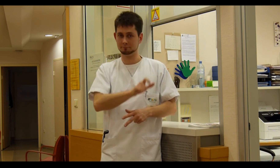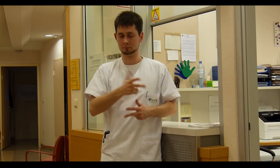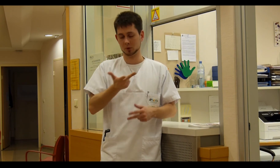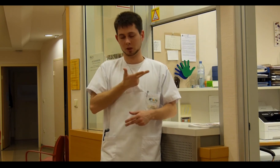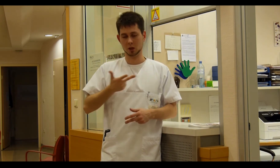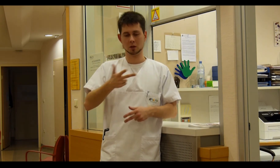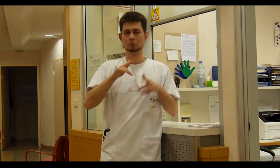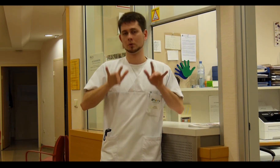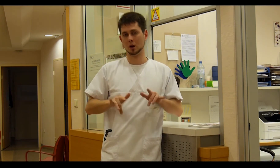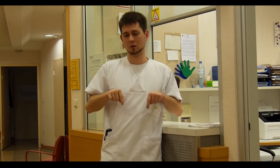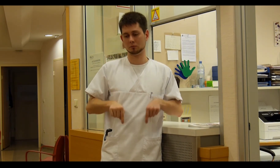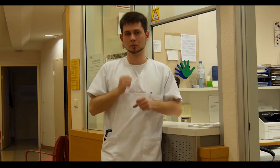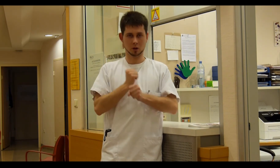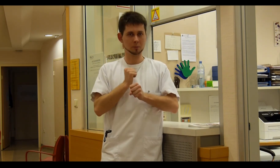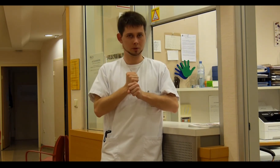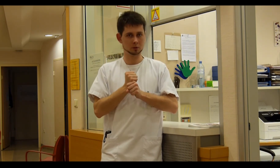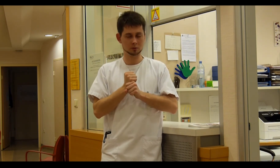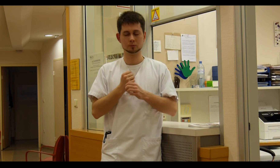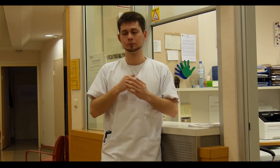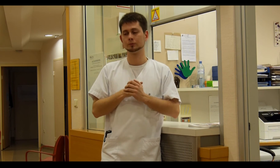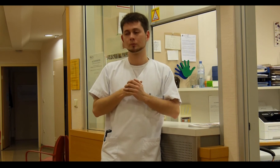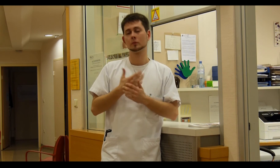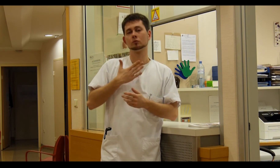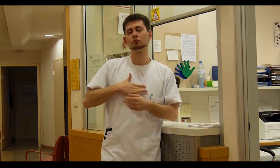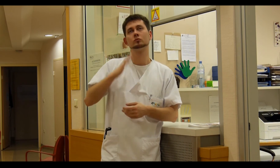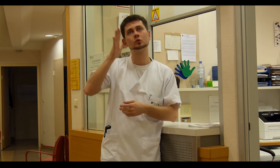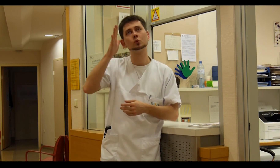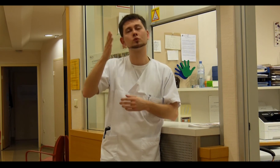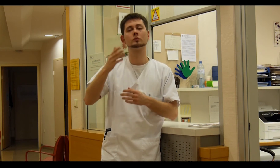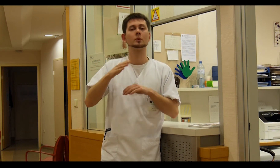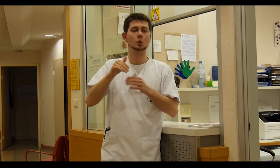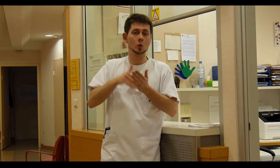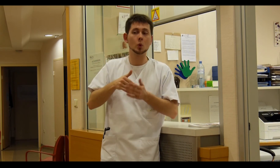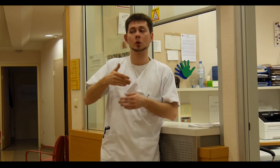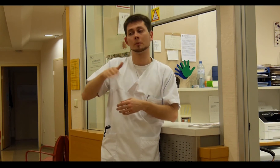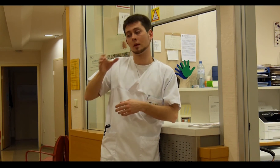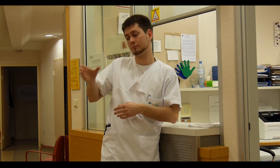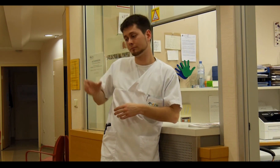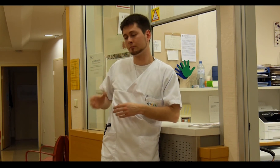We work here together. My wish for the future is to have more Deaf colleagues